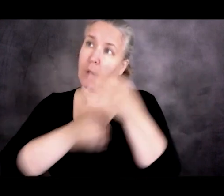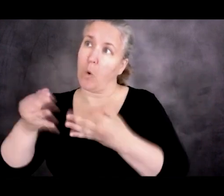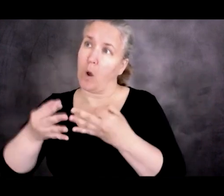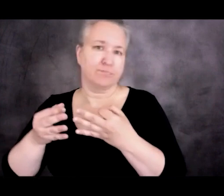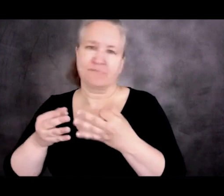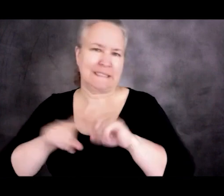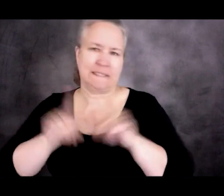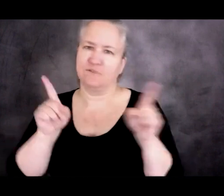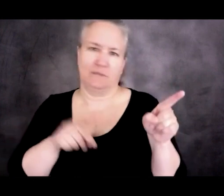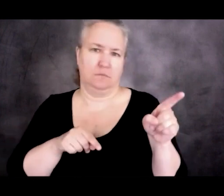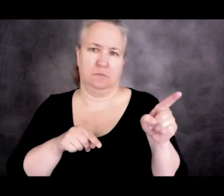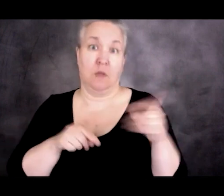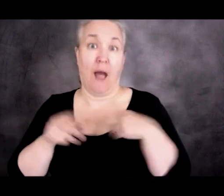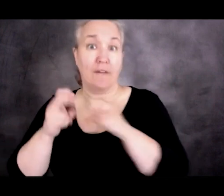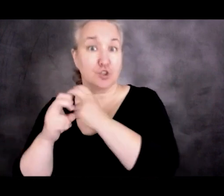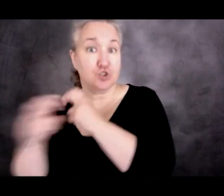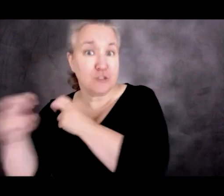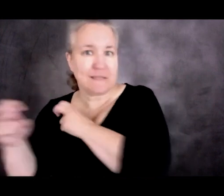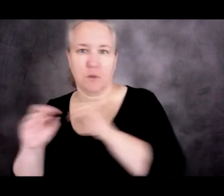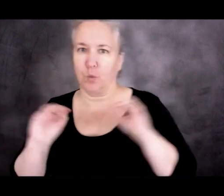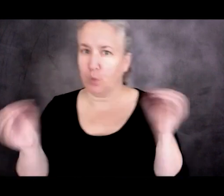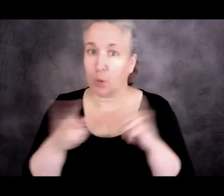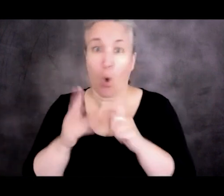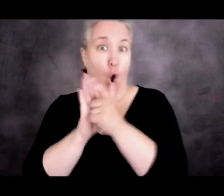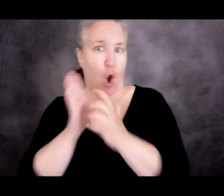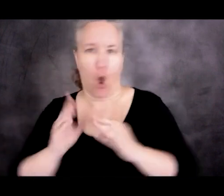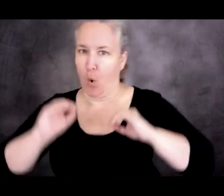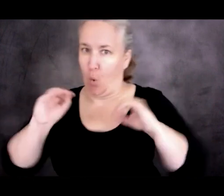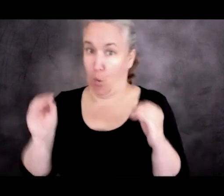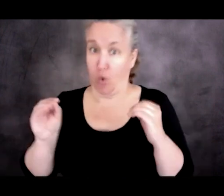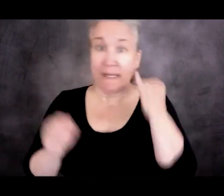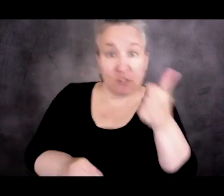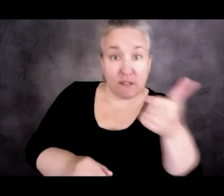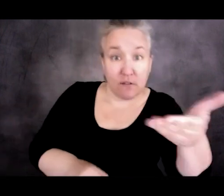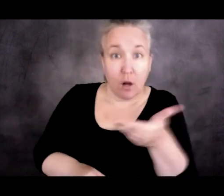There's no lawyer unless you hire a lawyer.